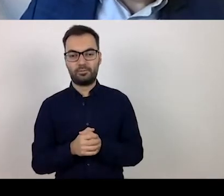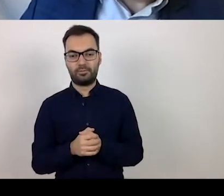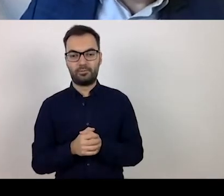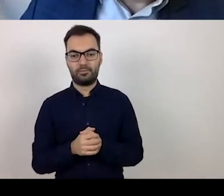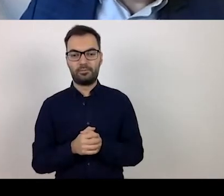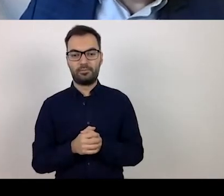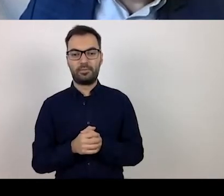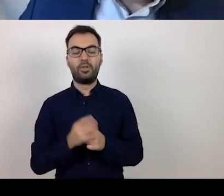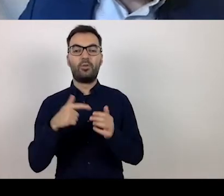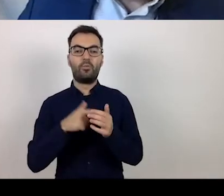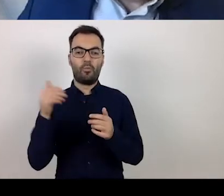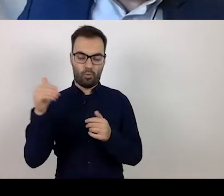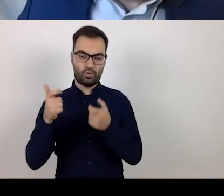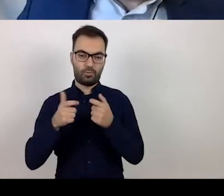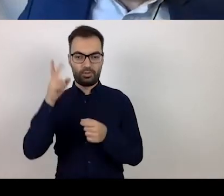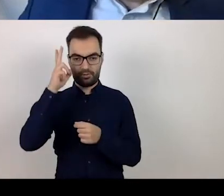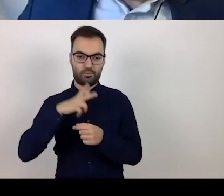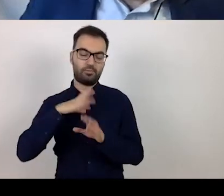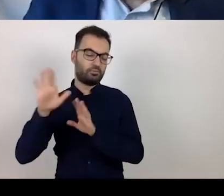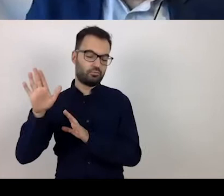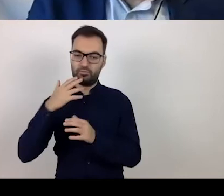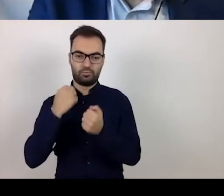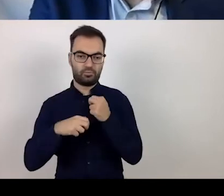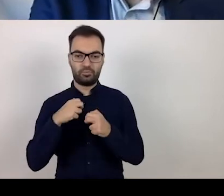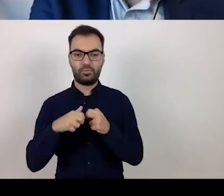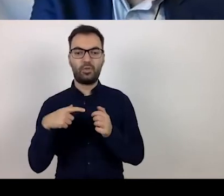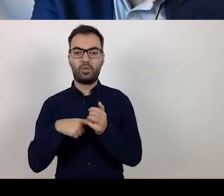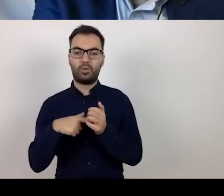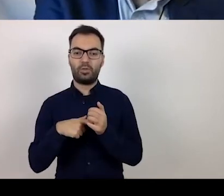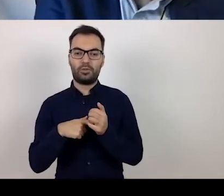It has this possibility, and in practice